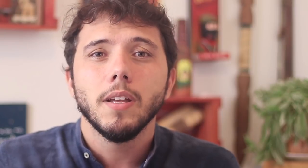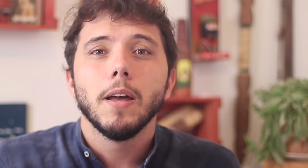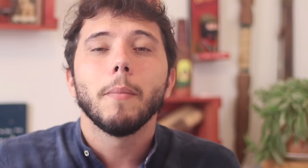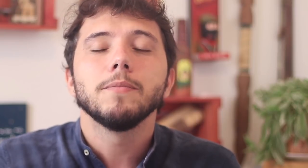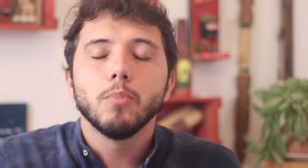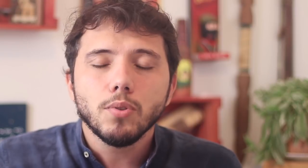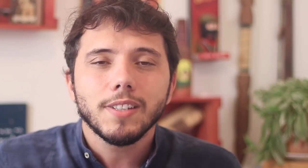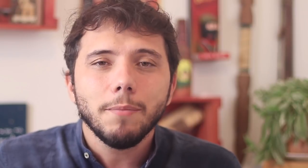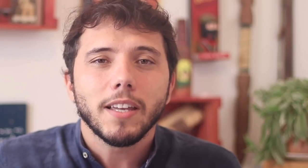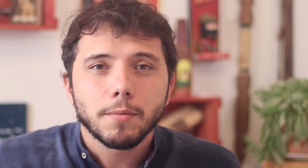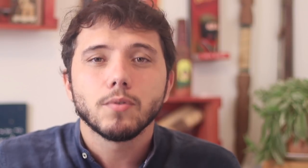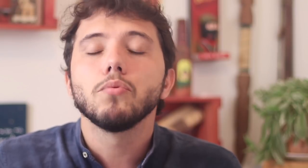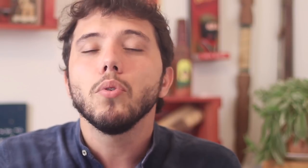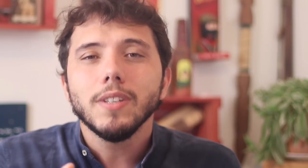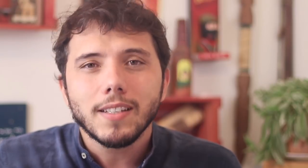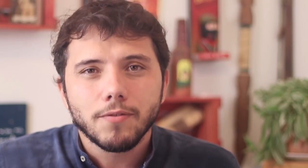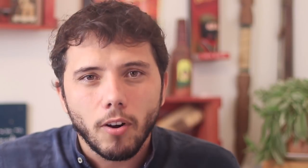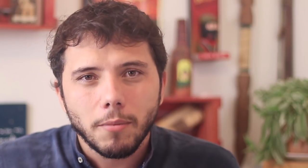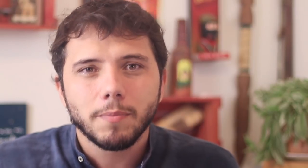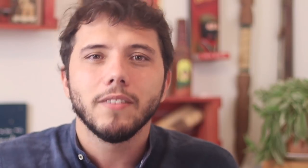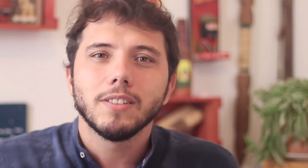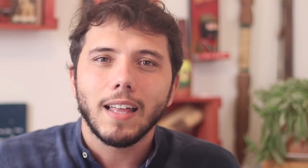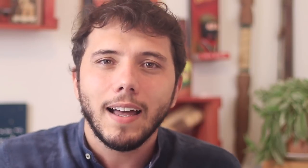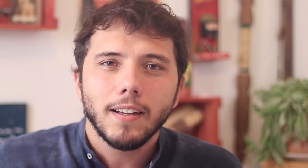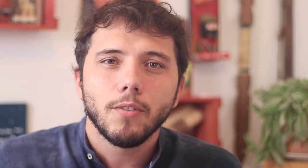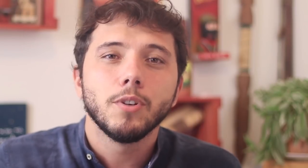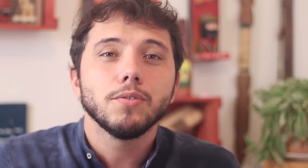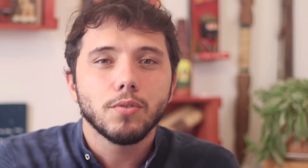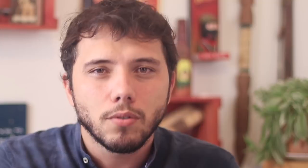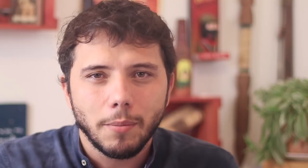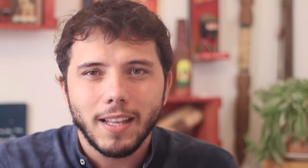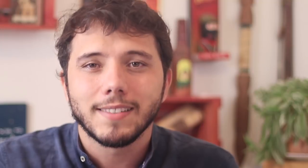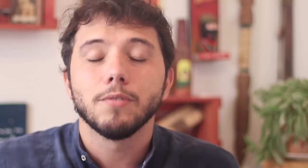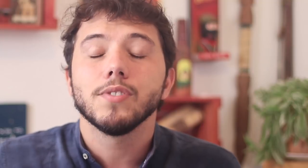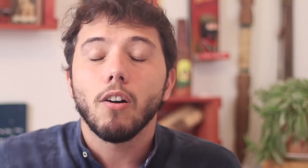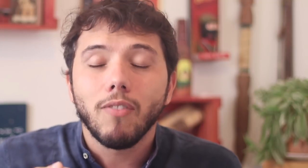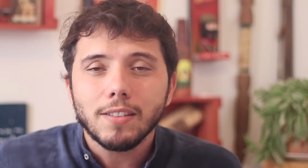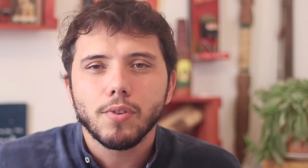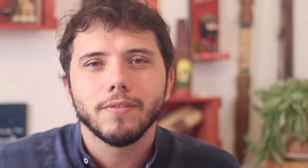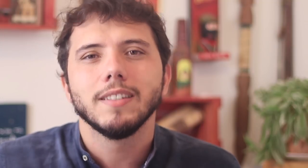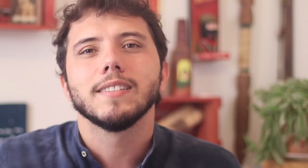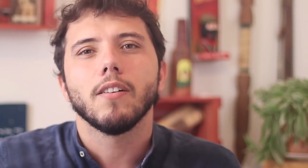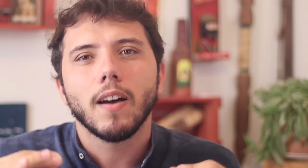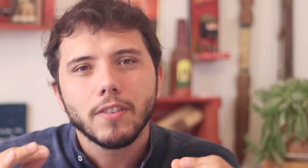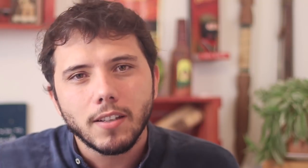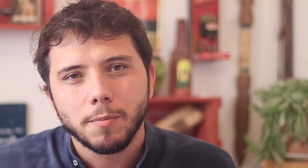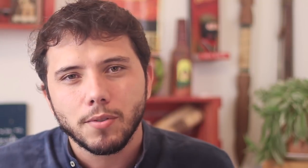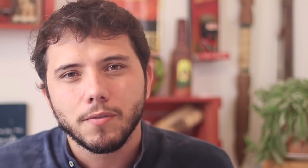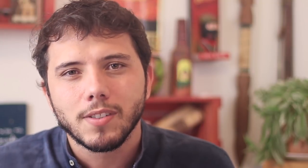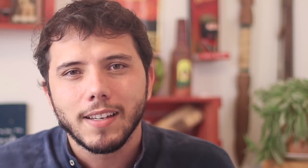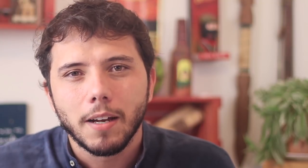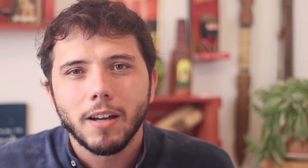But look for it. All manners which we can avoid contamination risks. How to save your life and the lives of those you love